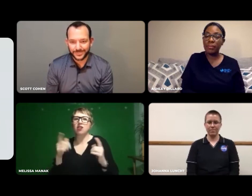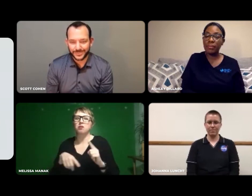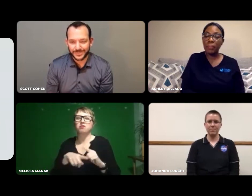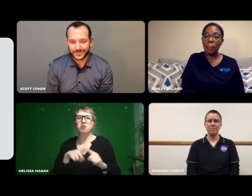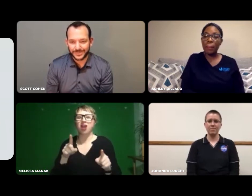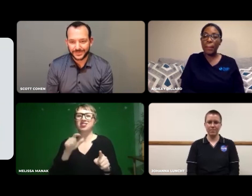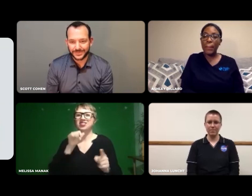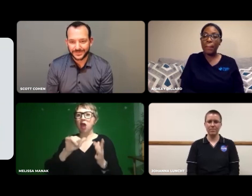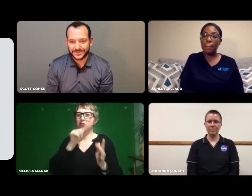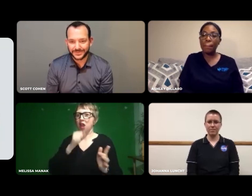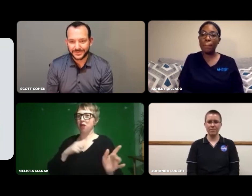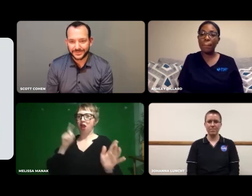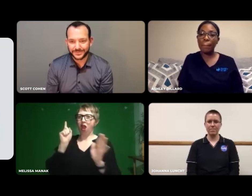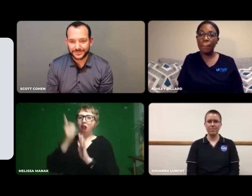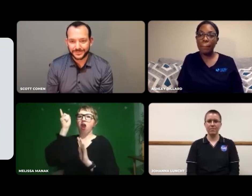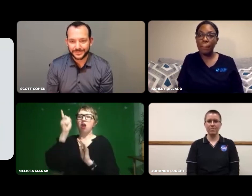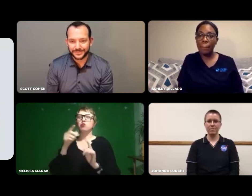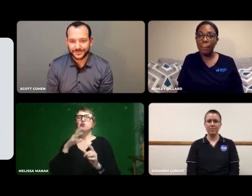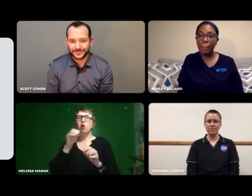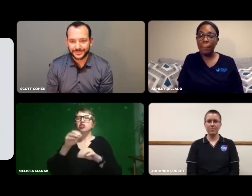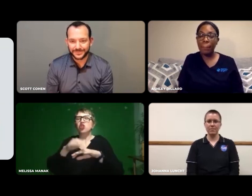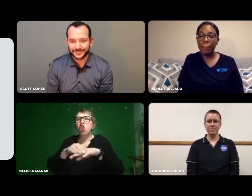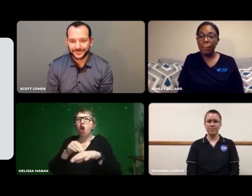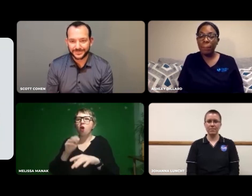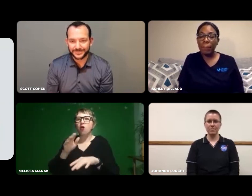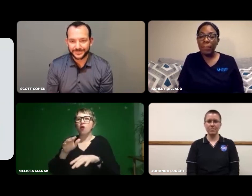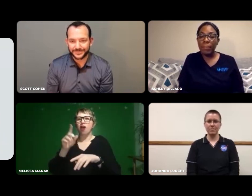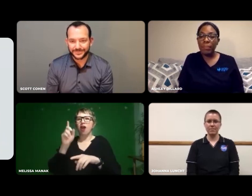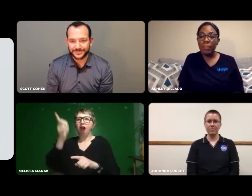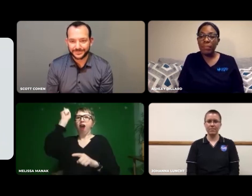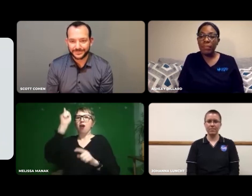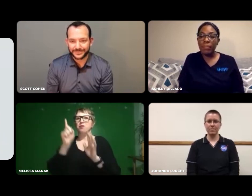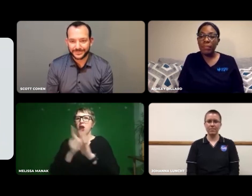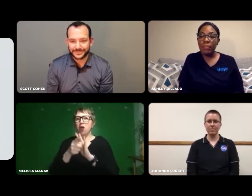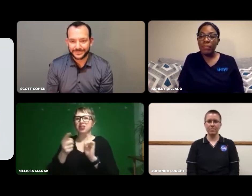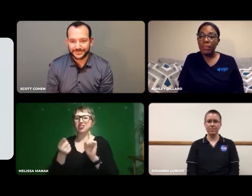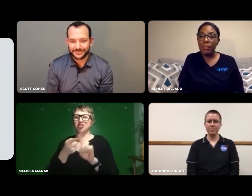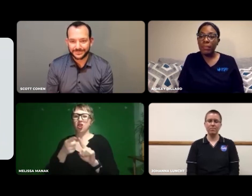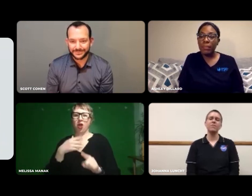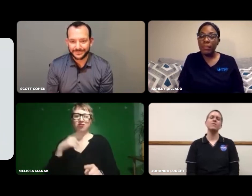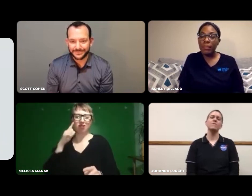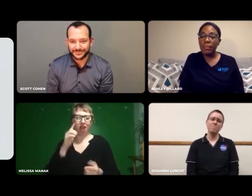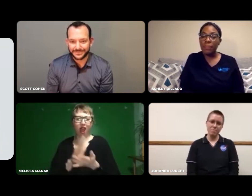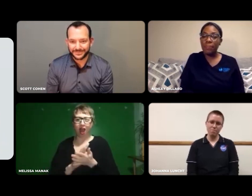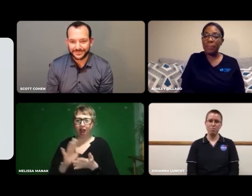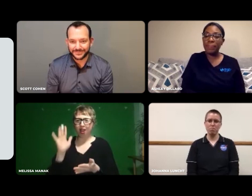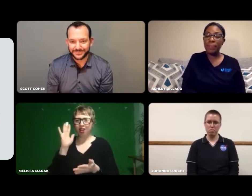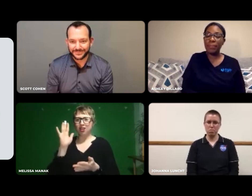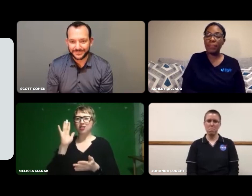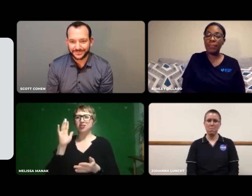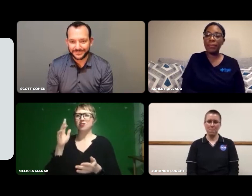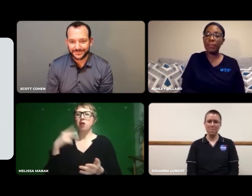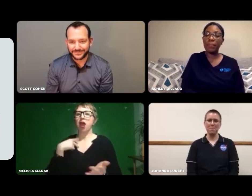That wasn't an immediate aha, but a slow, growing aha moment.